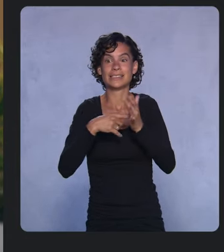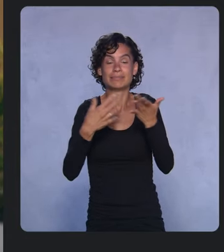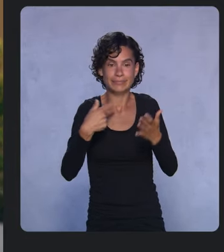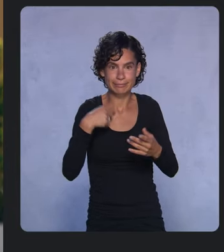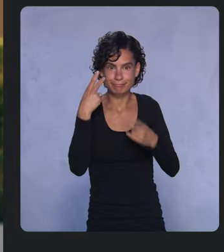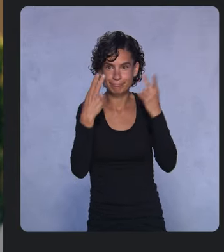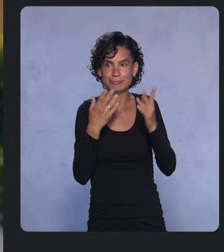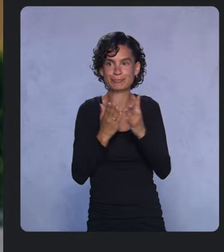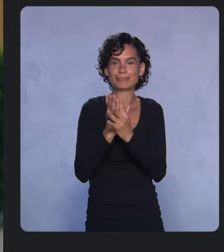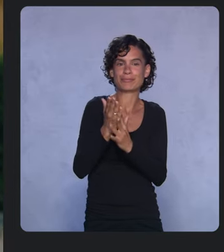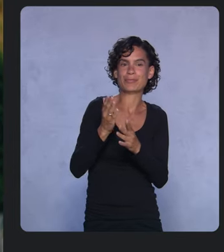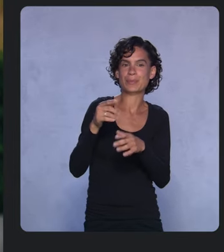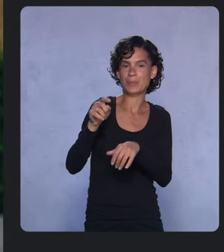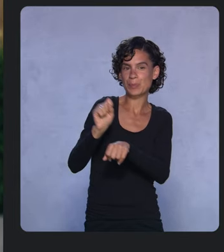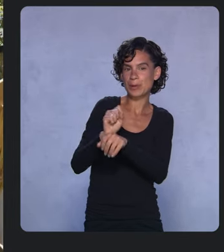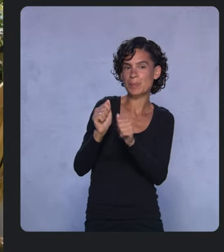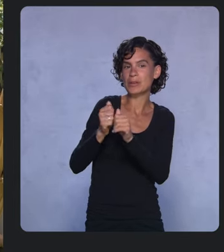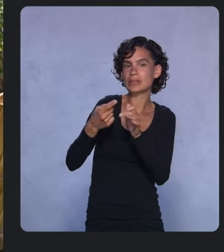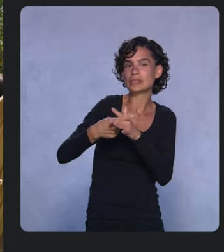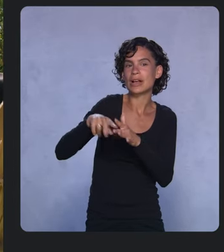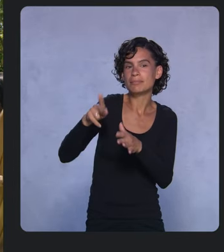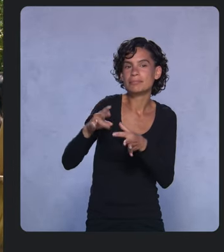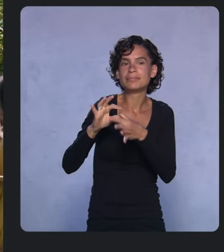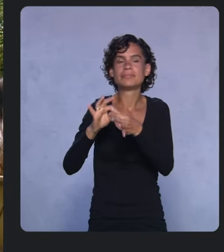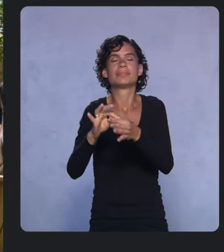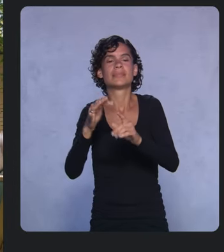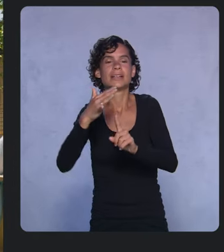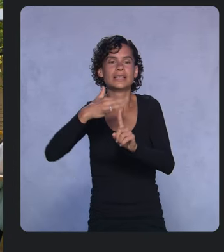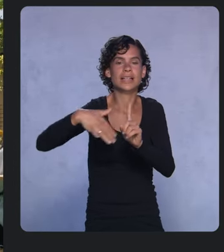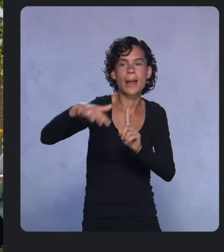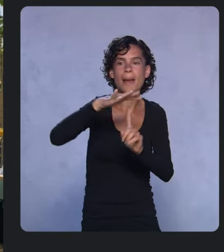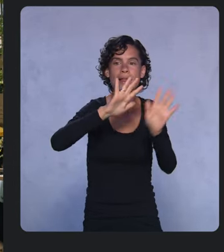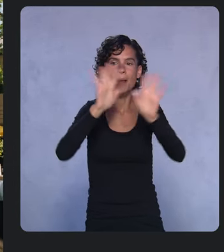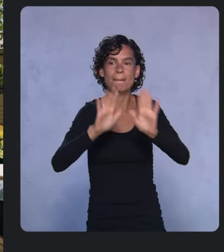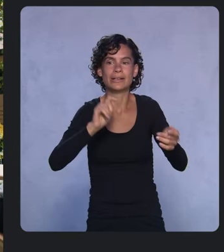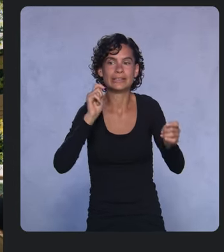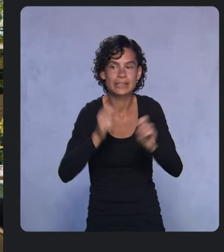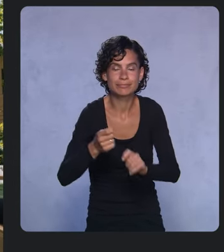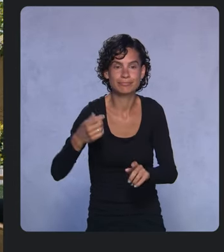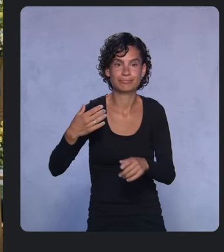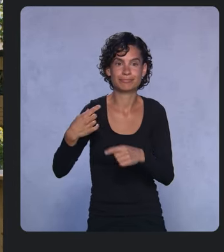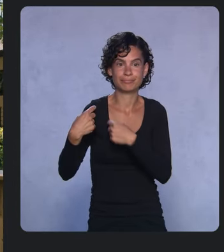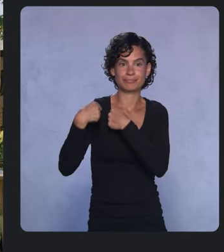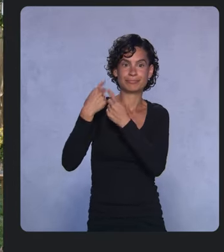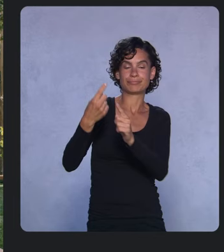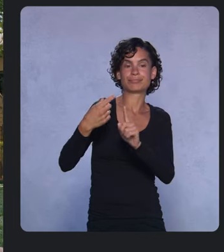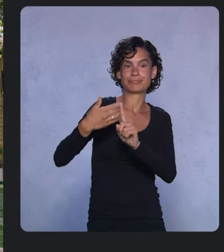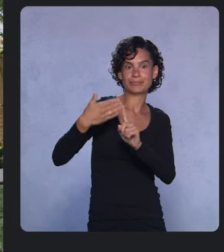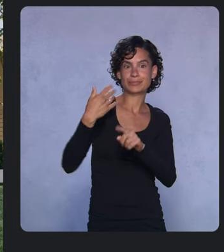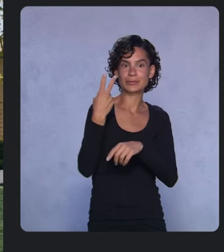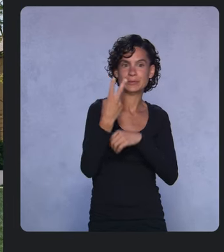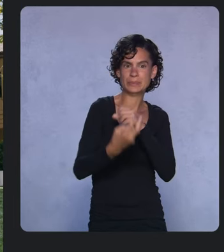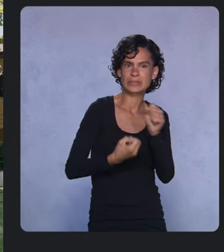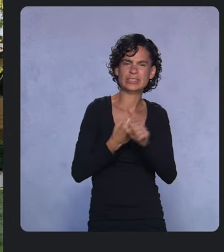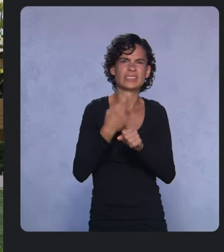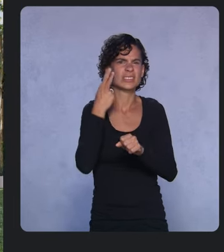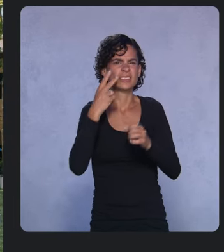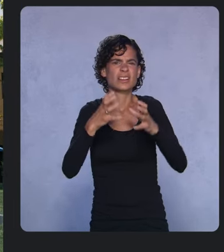we’re doing with startups around tackling climate change. Over the past two years, we’ve supported dozens of sustainability-focused startups